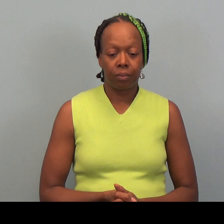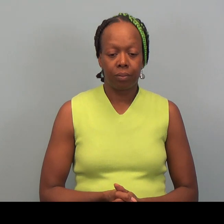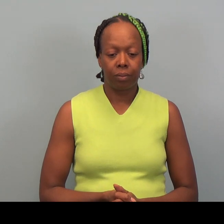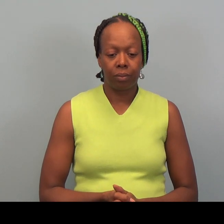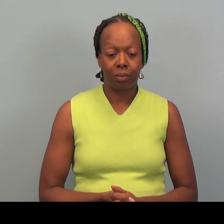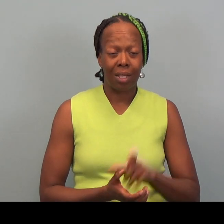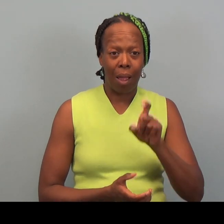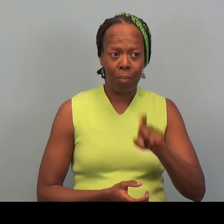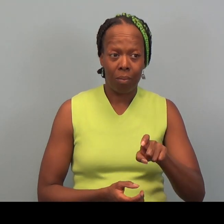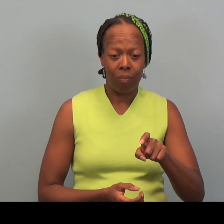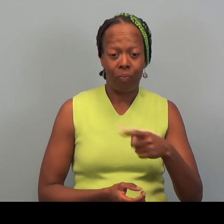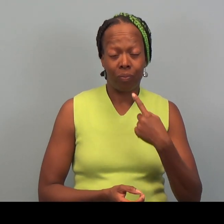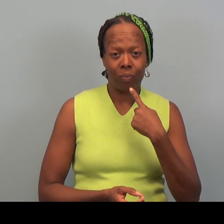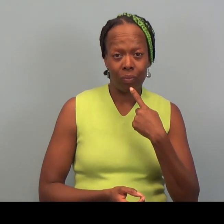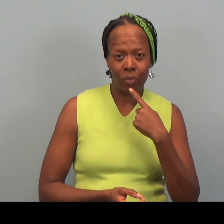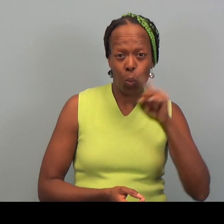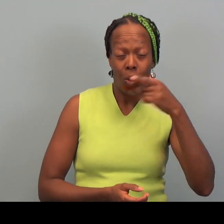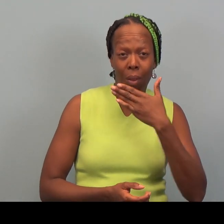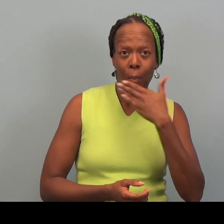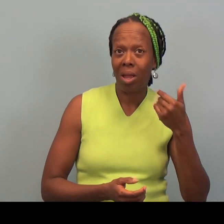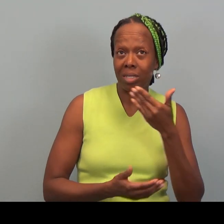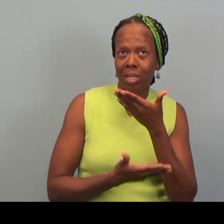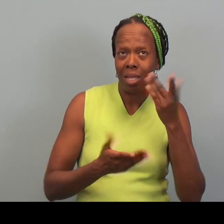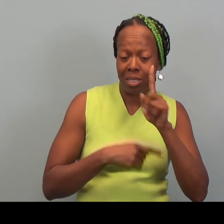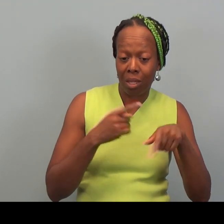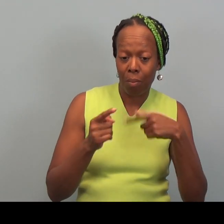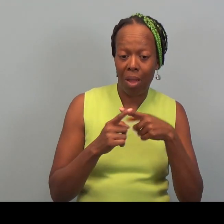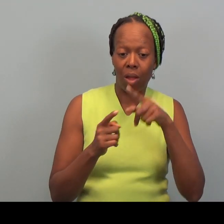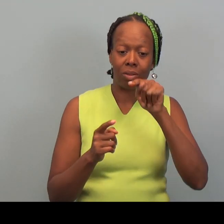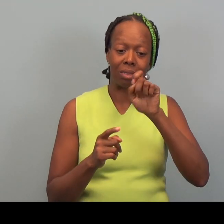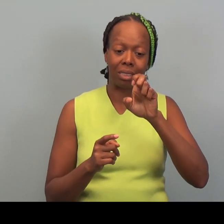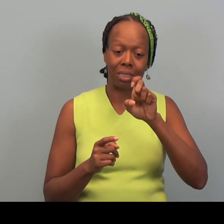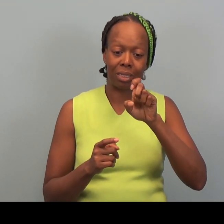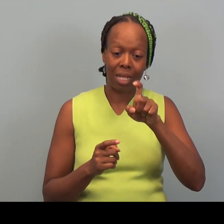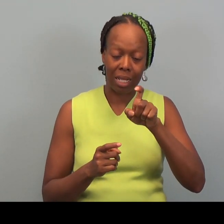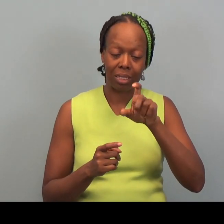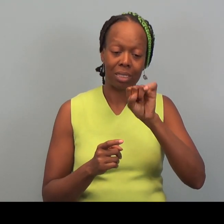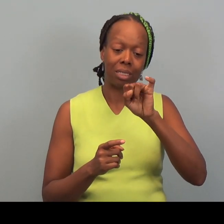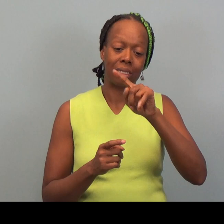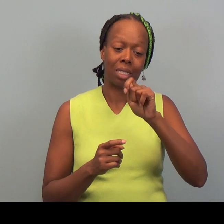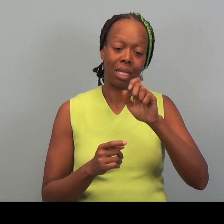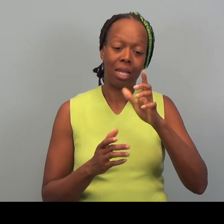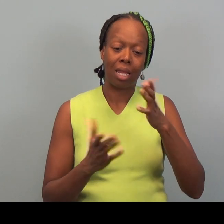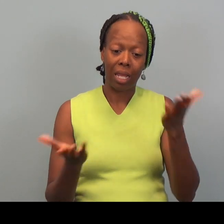I have to say that one of the best things about tax site at Community Action Duluth